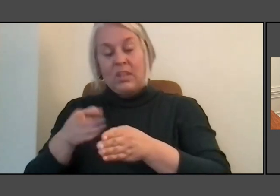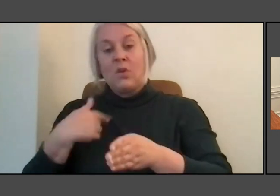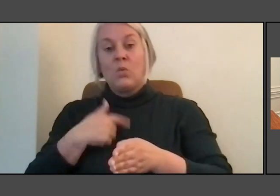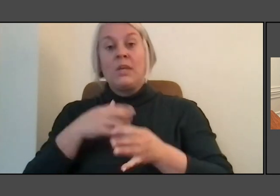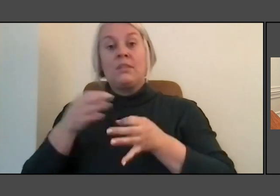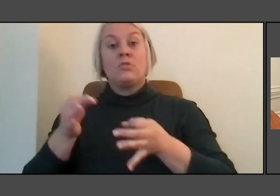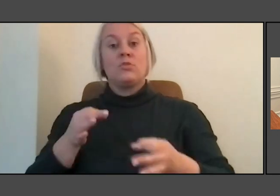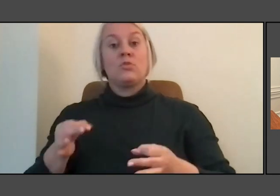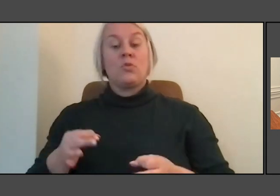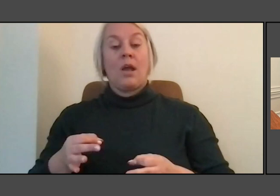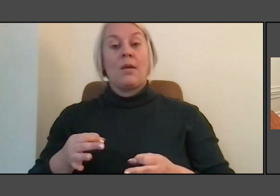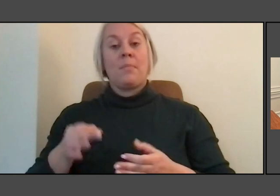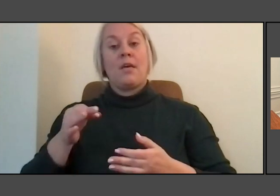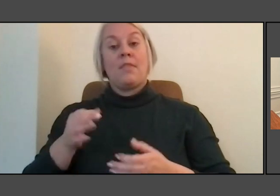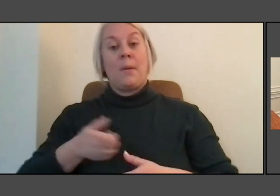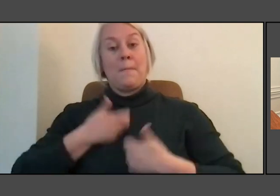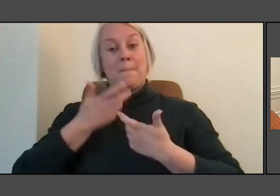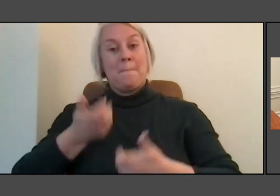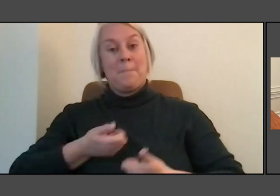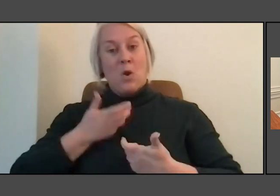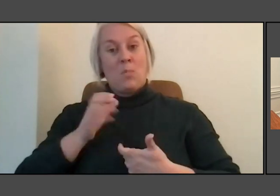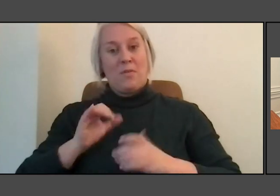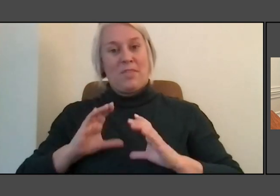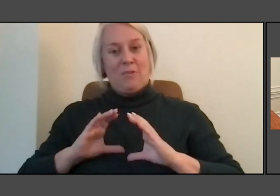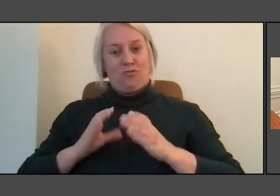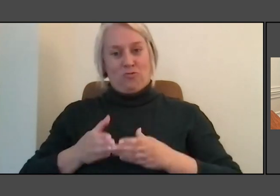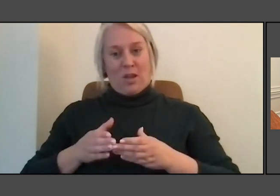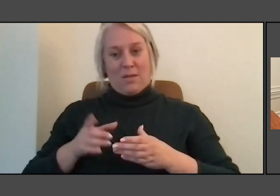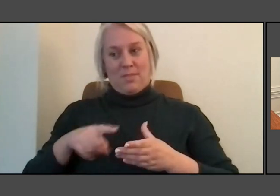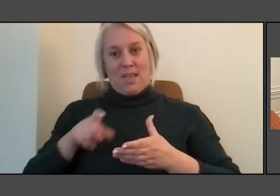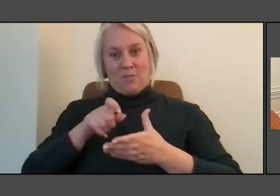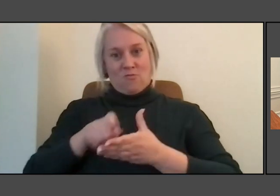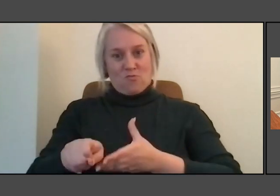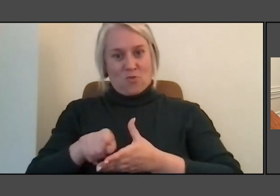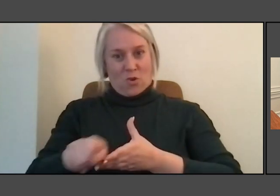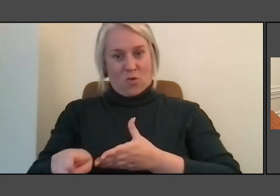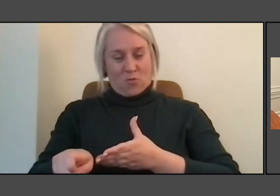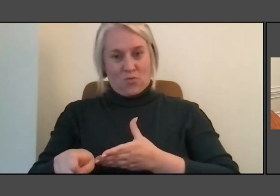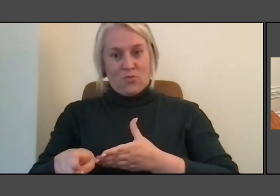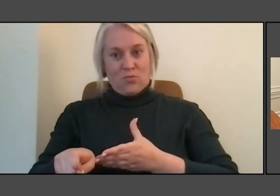that they had written about on the on that path with always